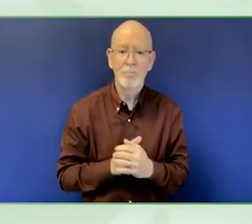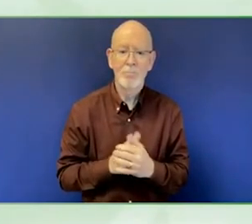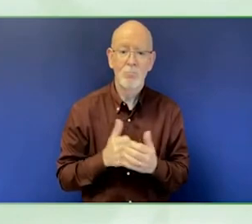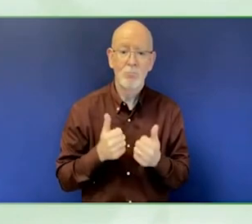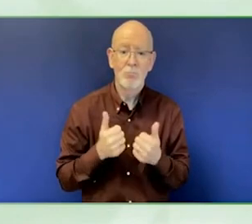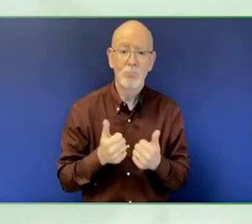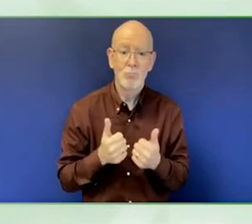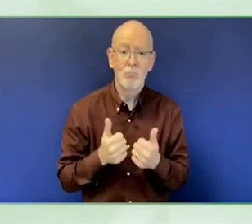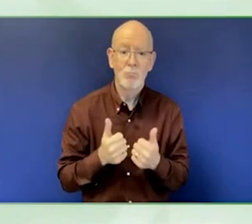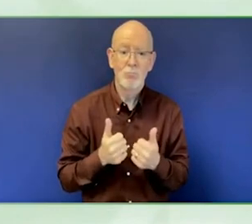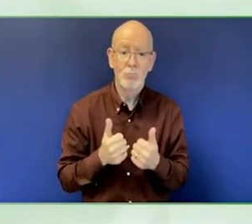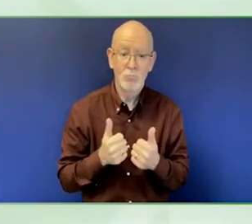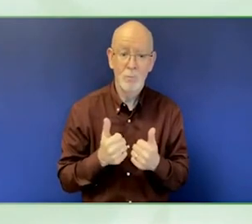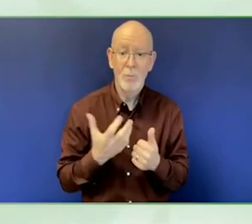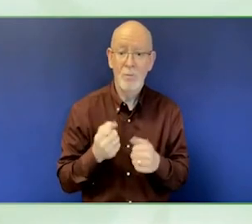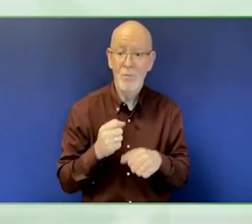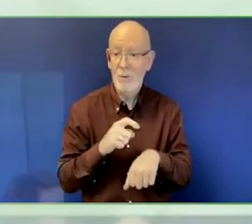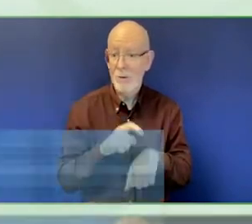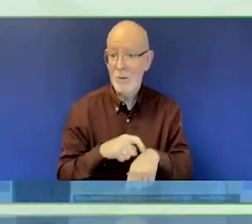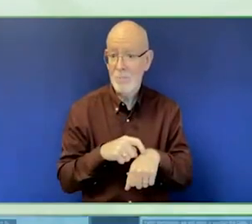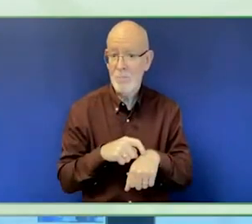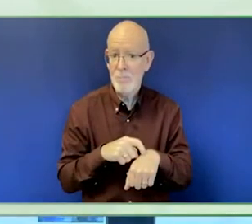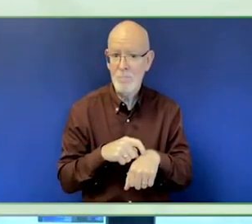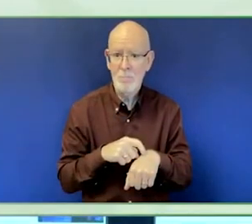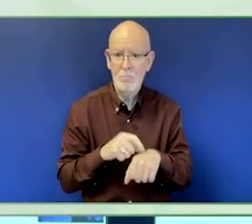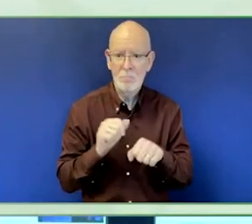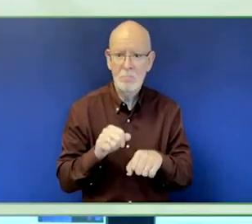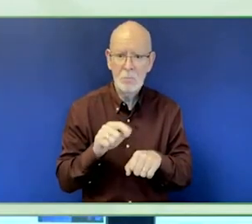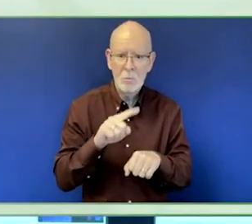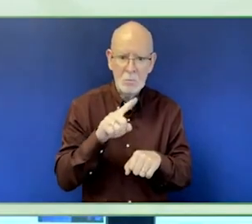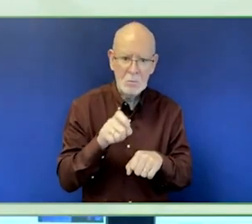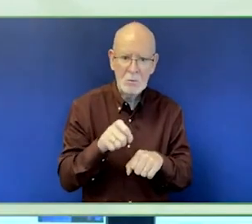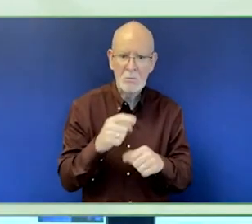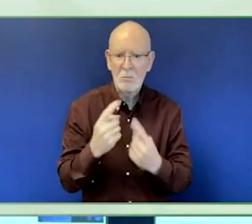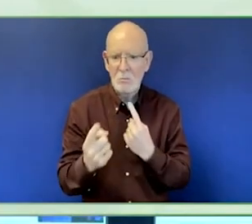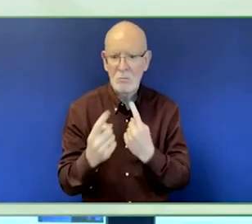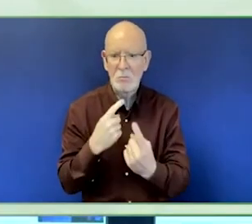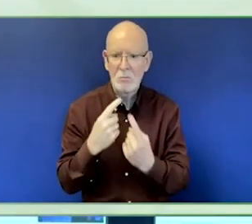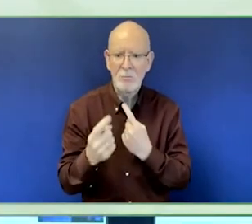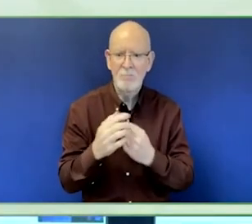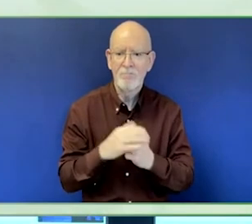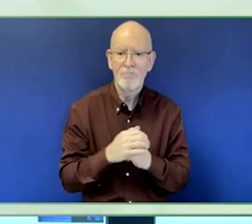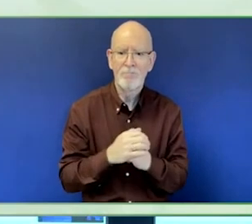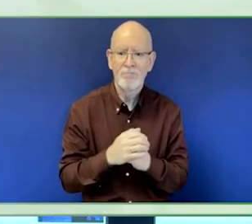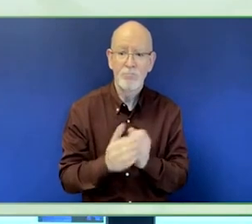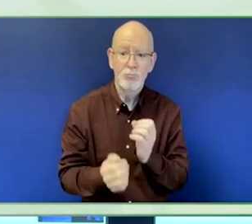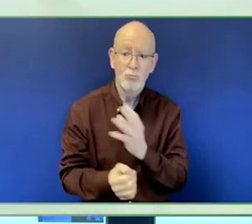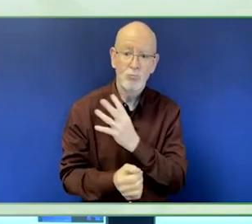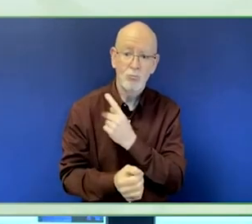Thank you, my name is Catherine Hyde Townsend, I serve as a senior